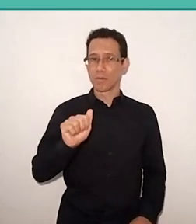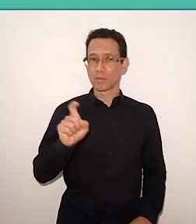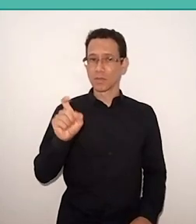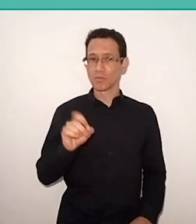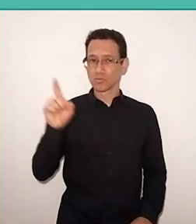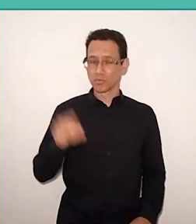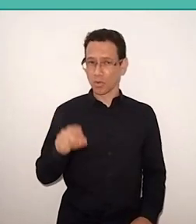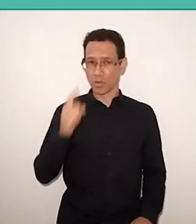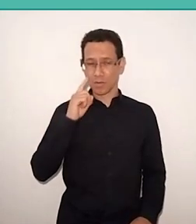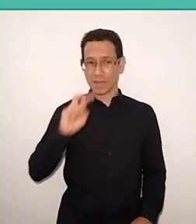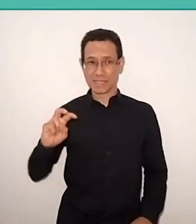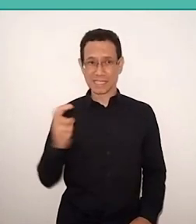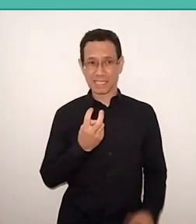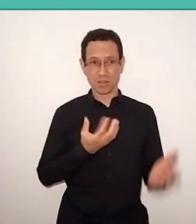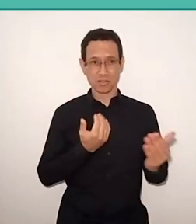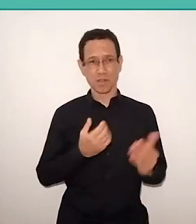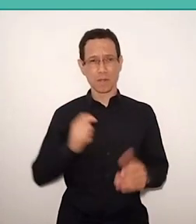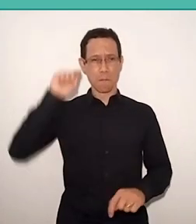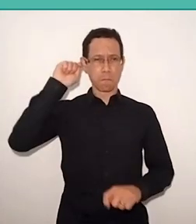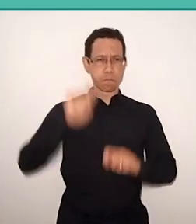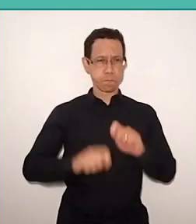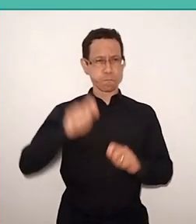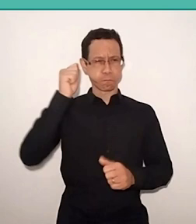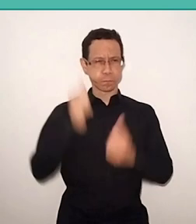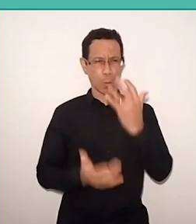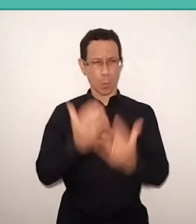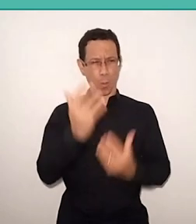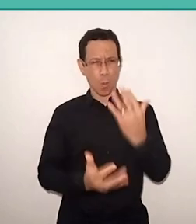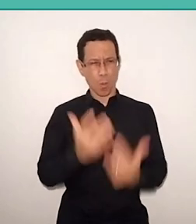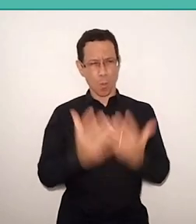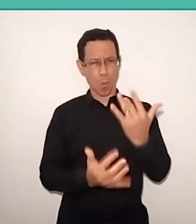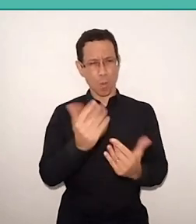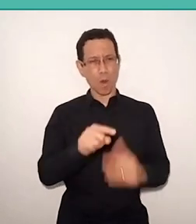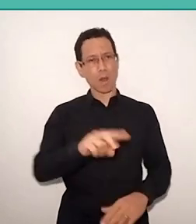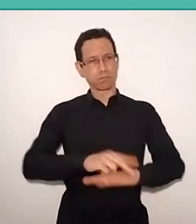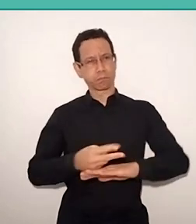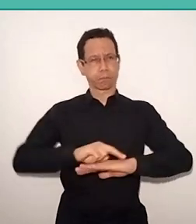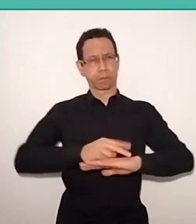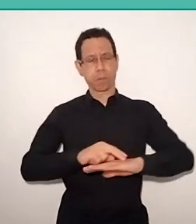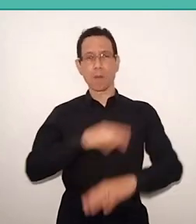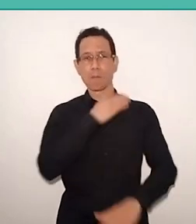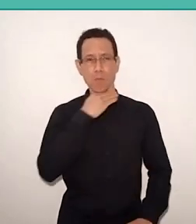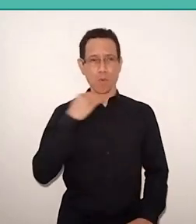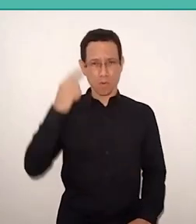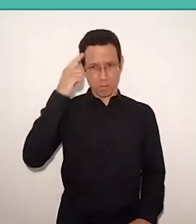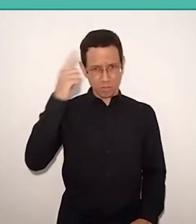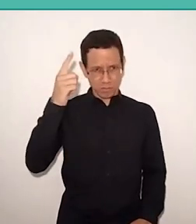that a lot of people here maybe have not been born, for five teenagers on the date he celebrated